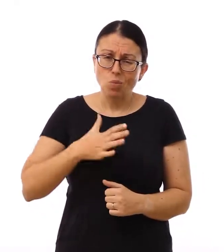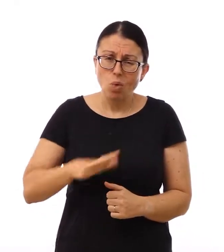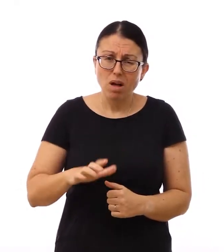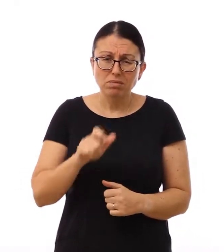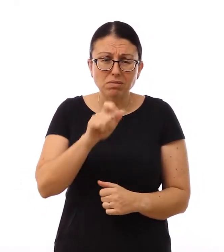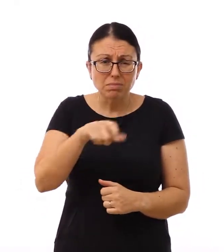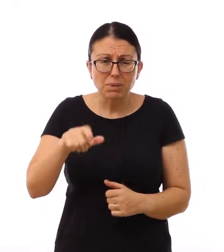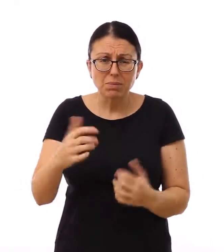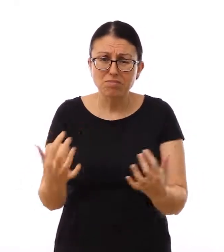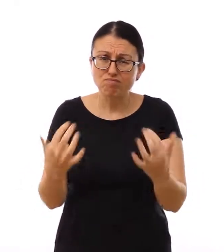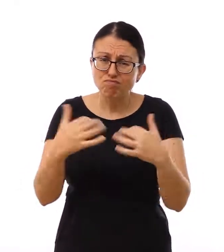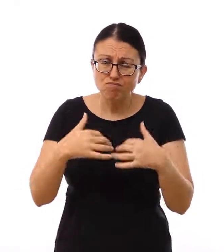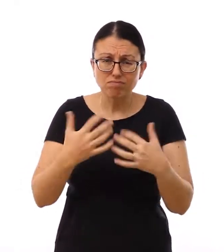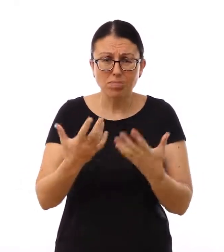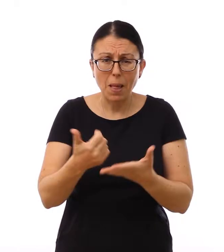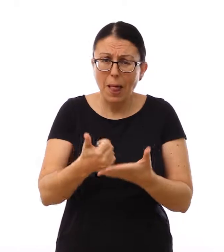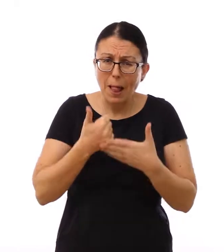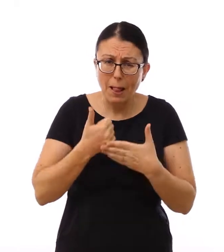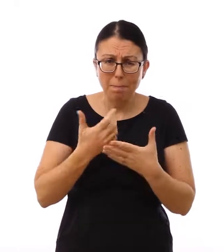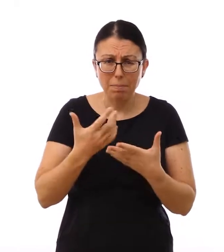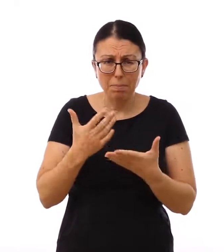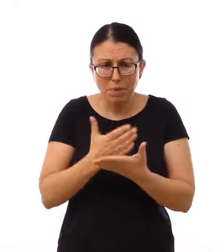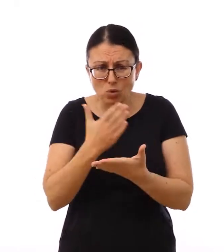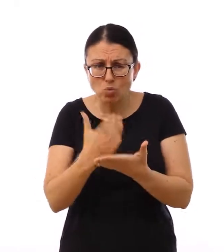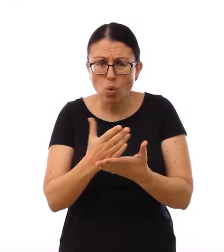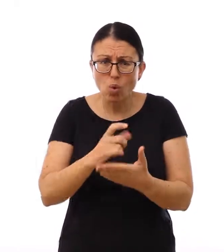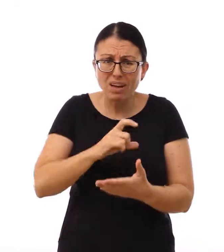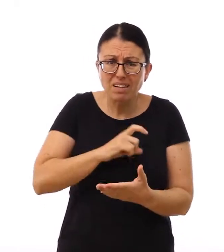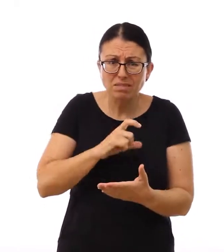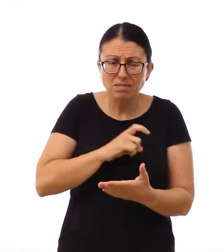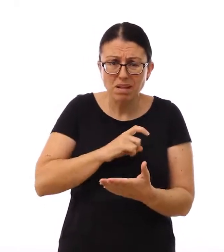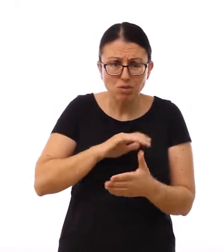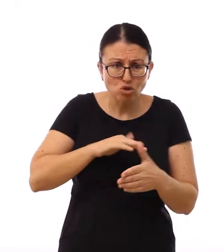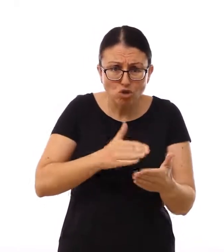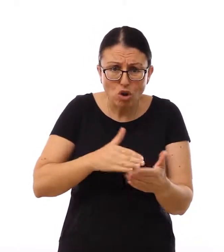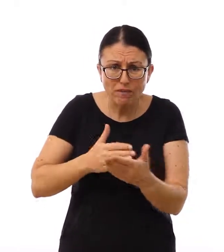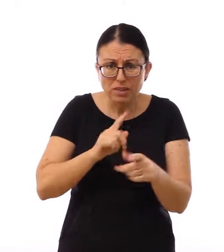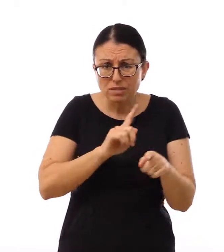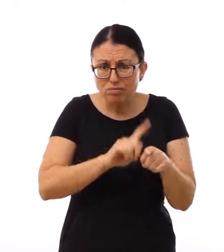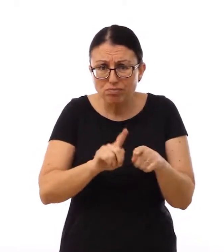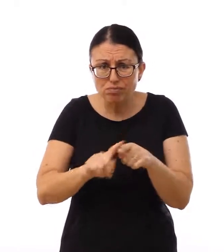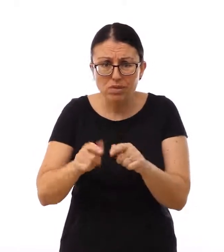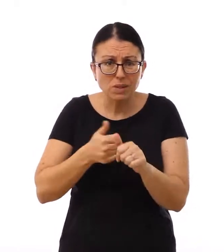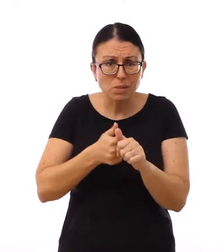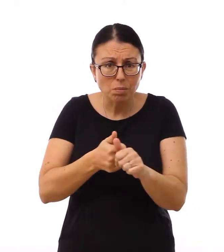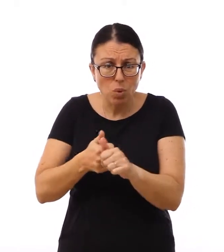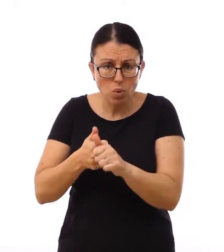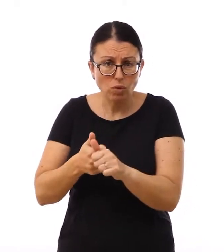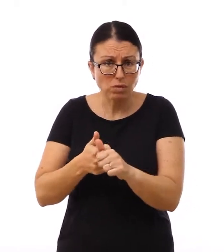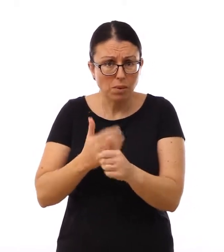We need people to help us make sure cancer services and support